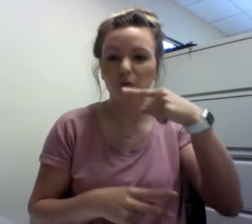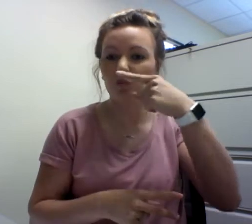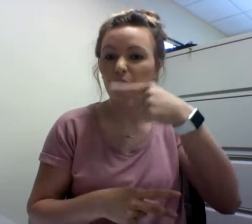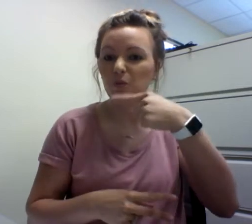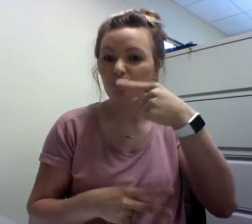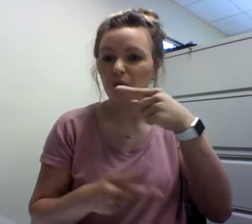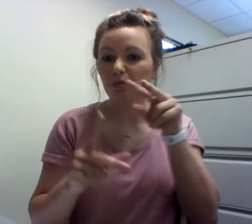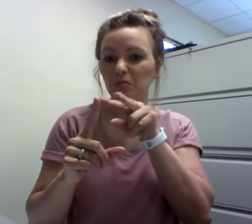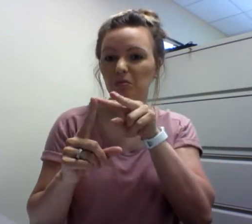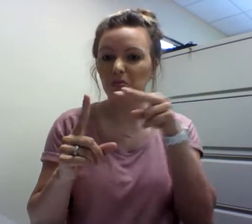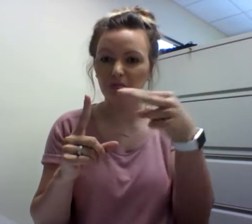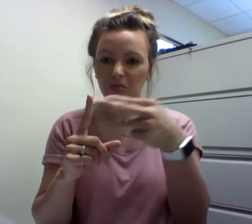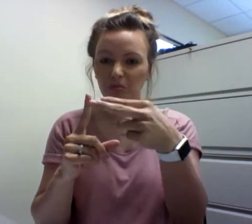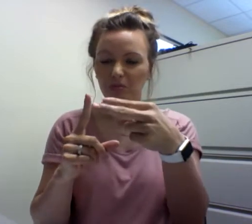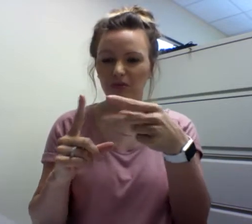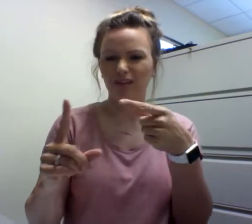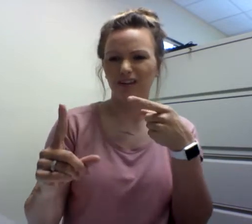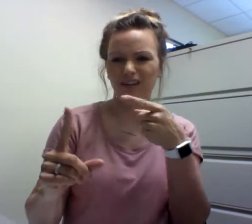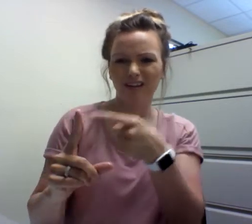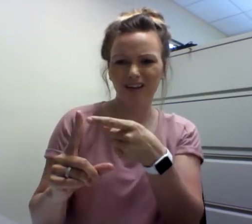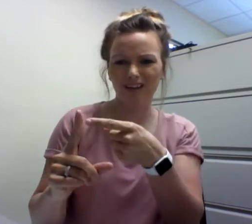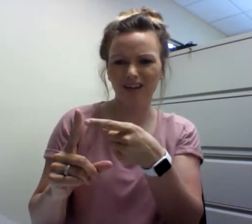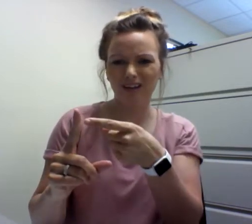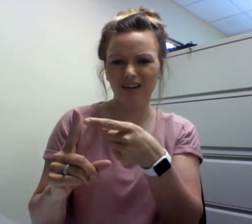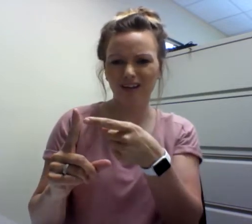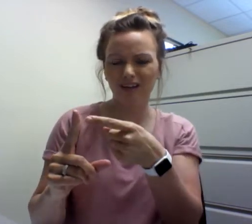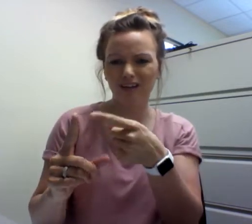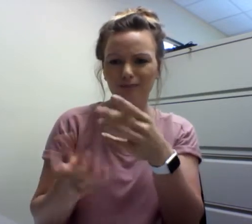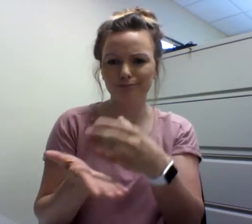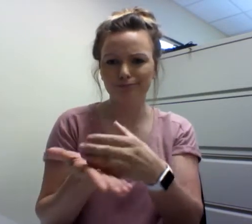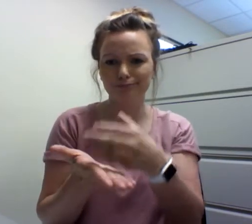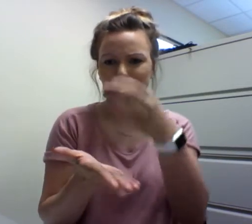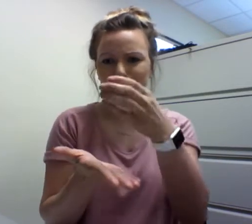the hearing perspective which is called the "glass half empty"